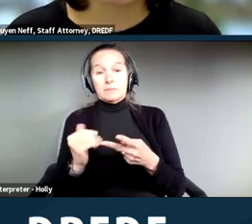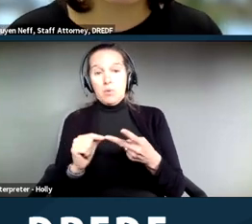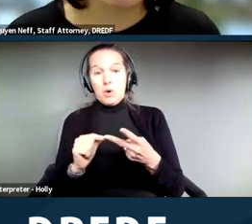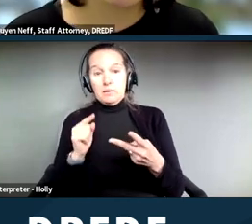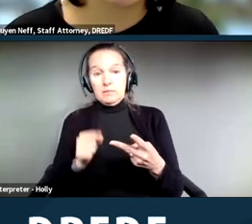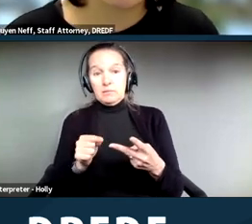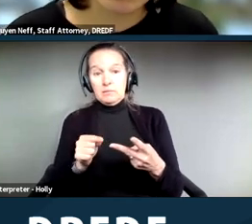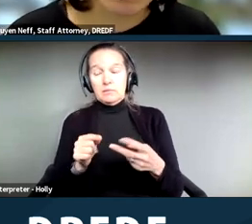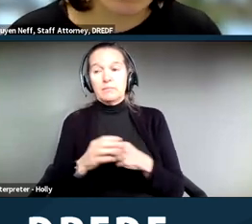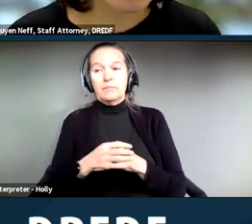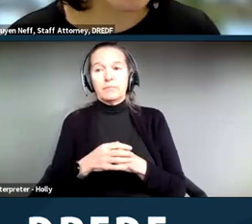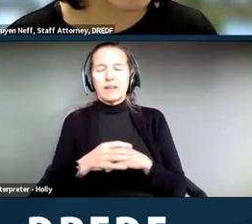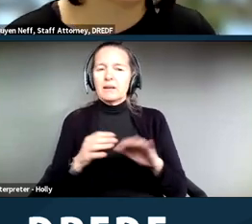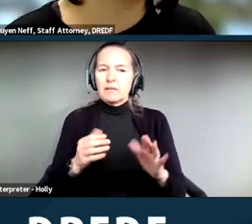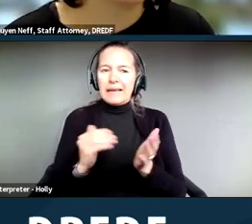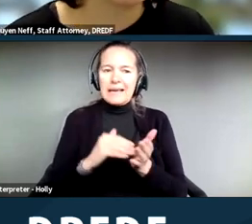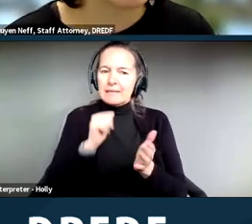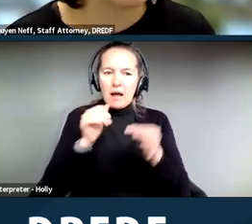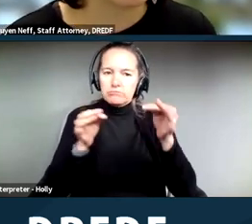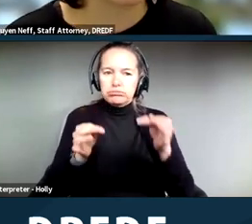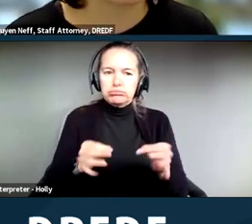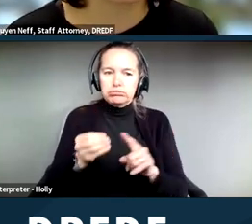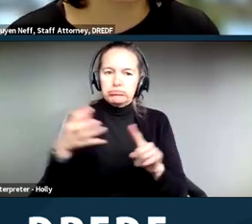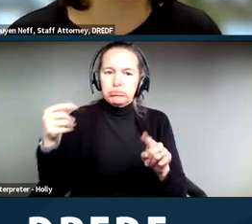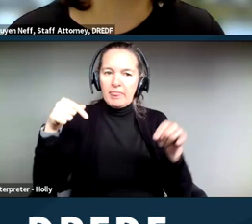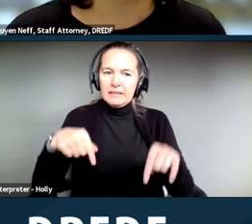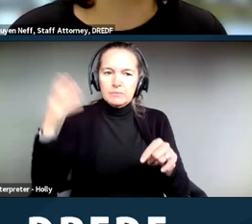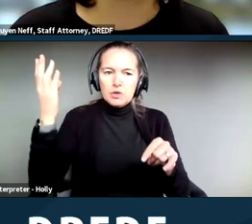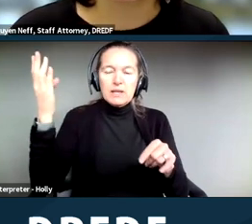go over this in this presentation, maybe it will be a training we do in the future, but